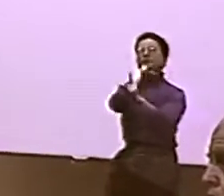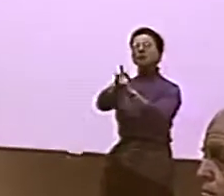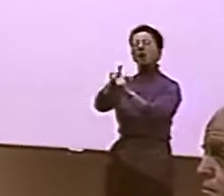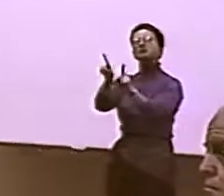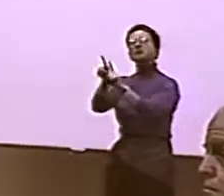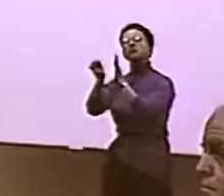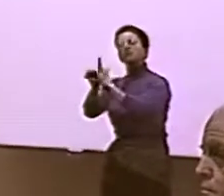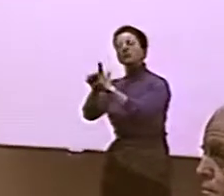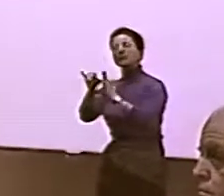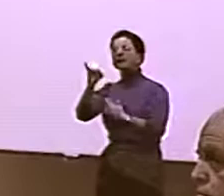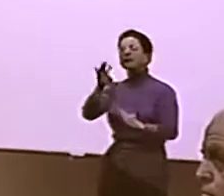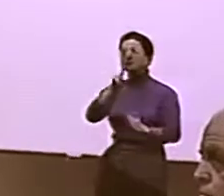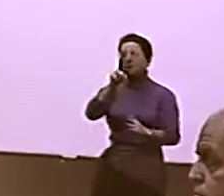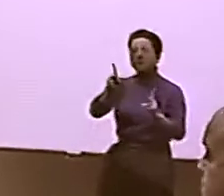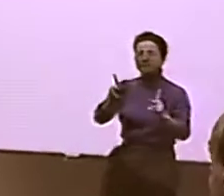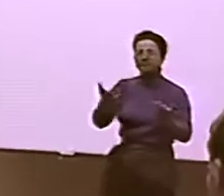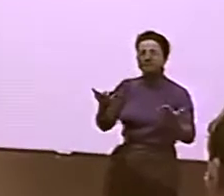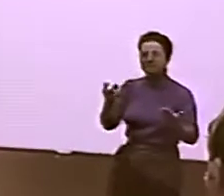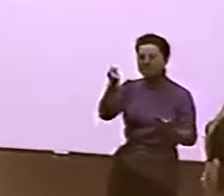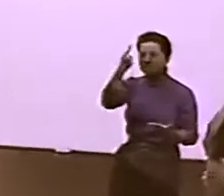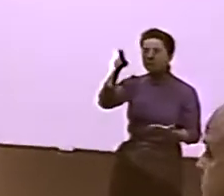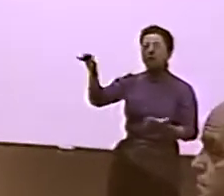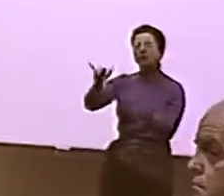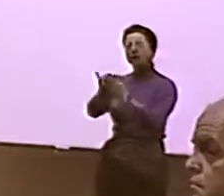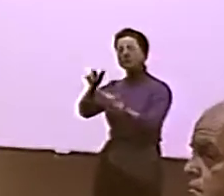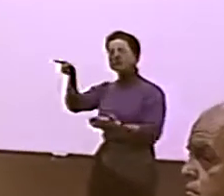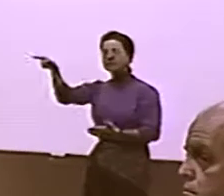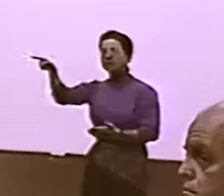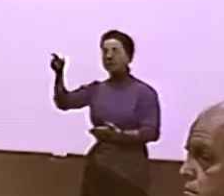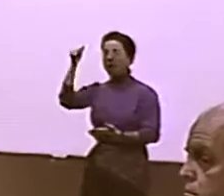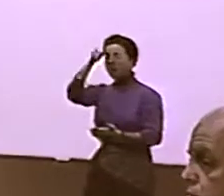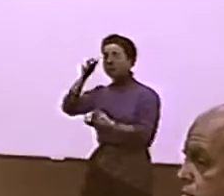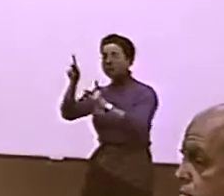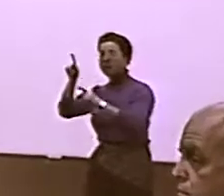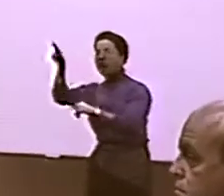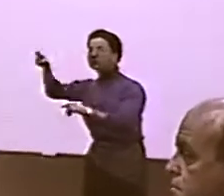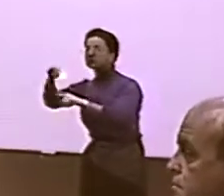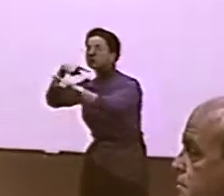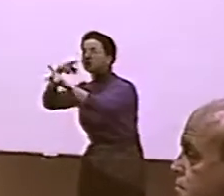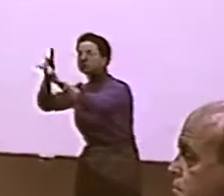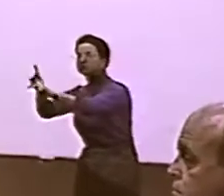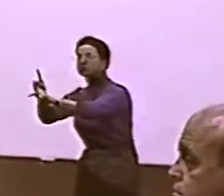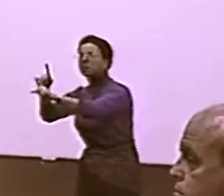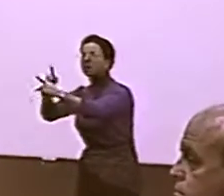YOU KNOW, WE HERE DON'T HAVE MUCH EXPERIENCE WITH THAT CULTURE...,